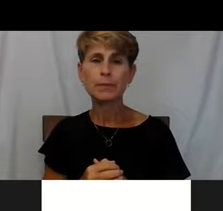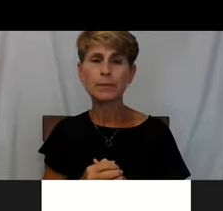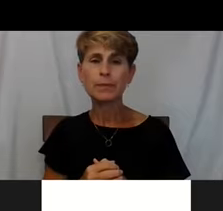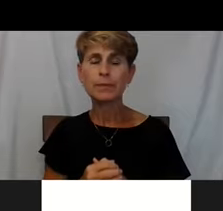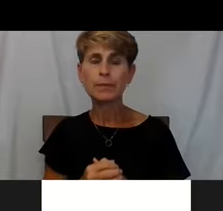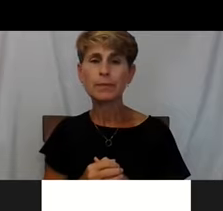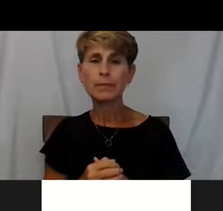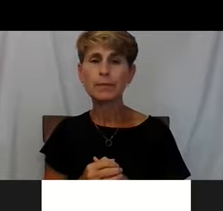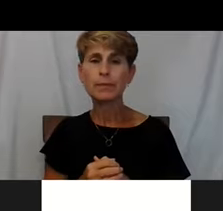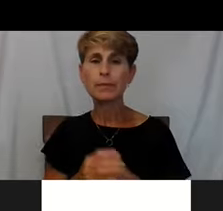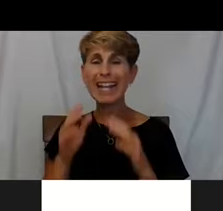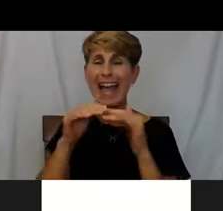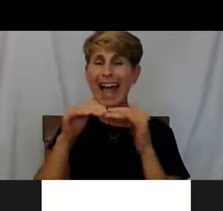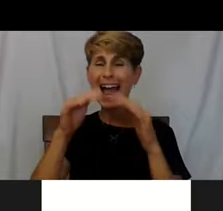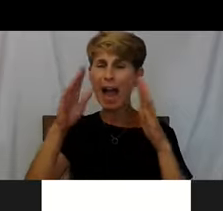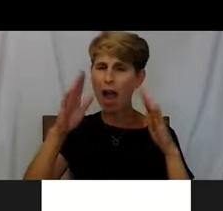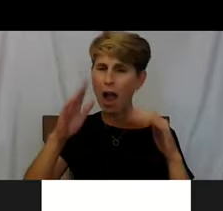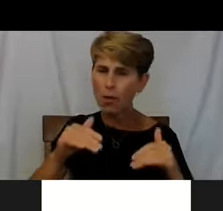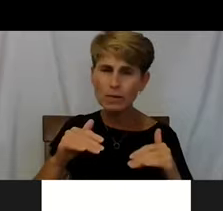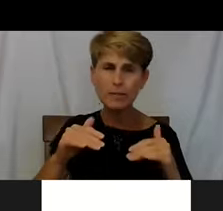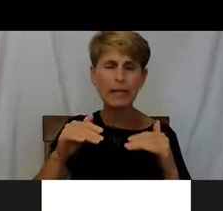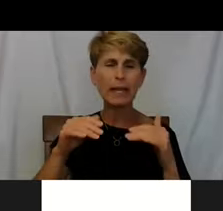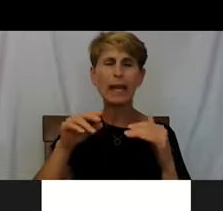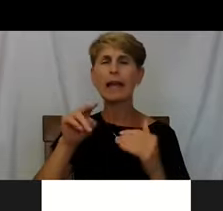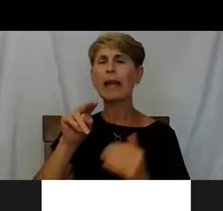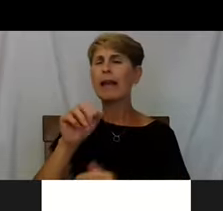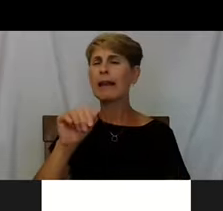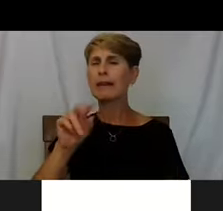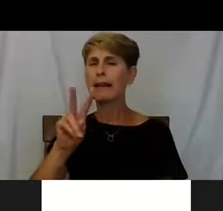Housing navigation, Health Care for the Homeless